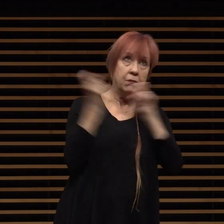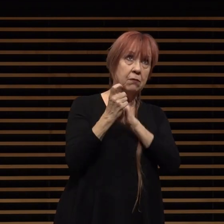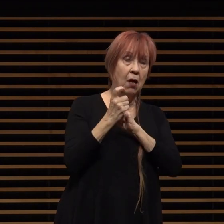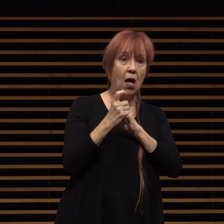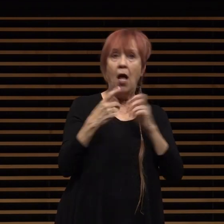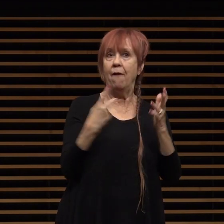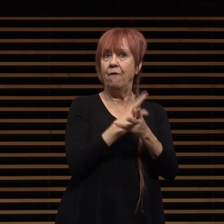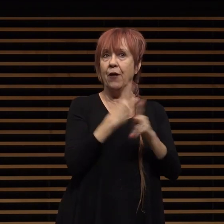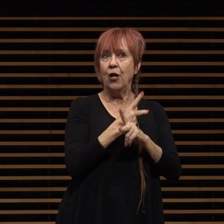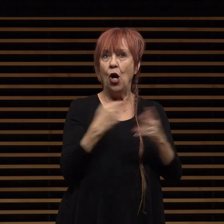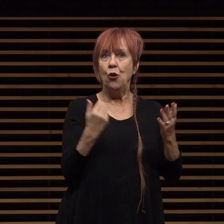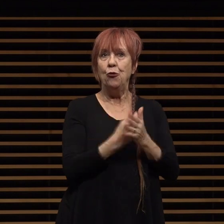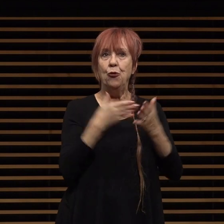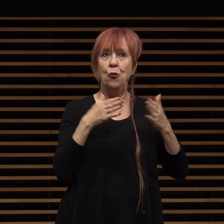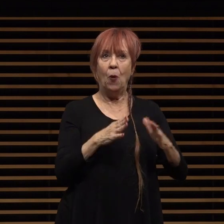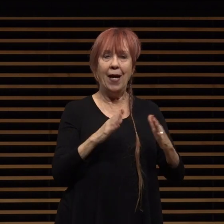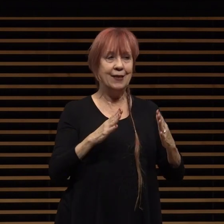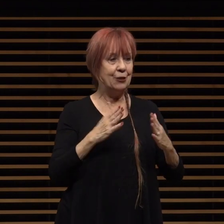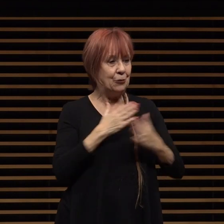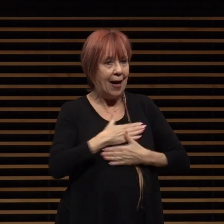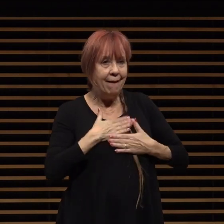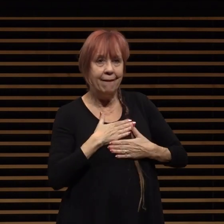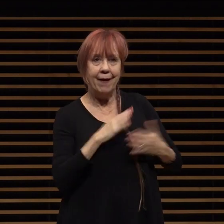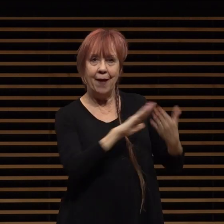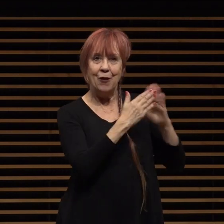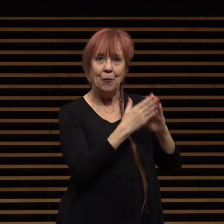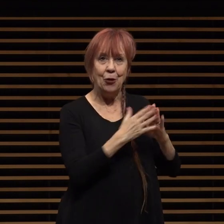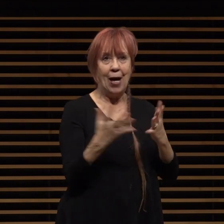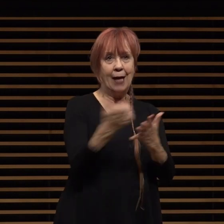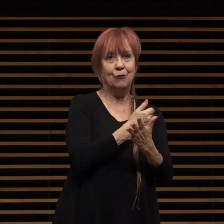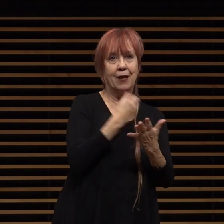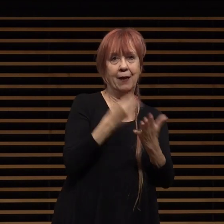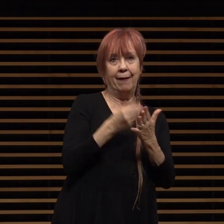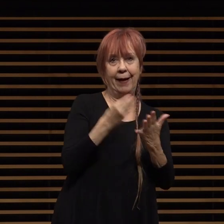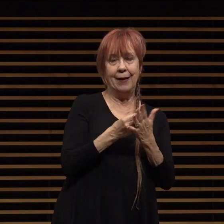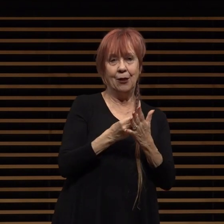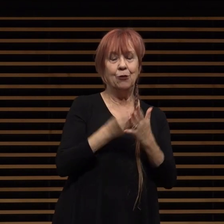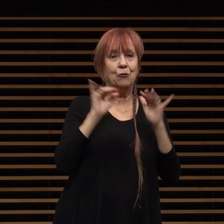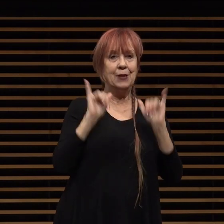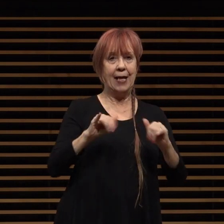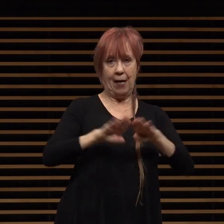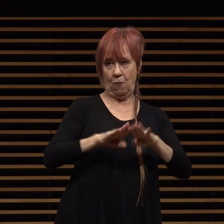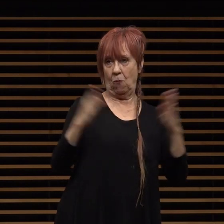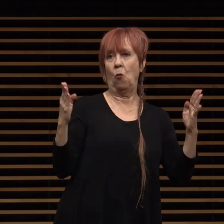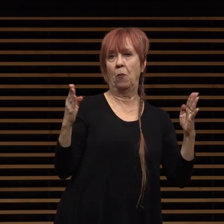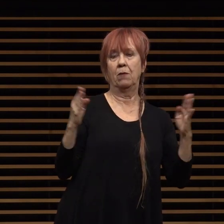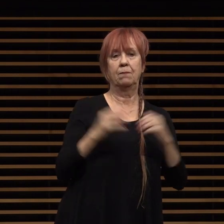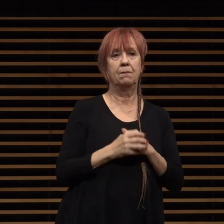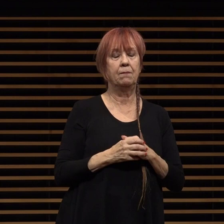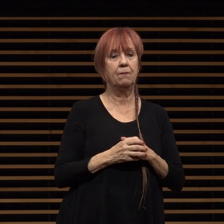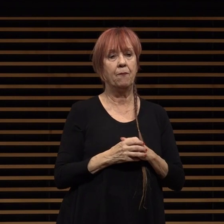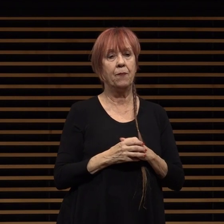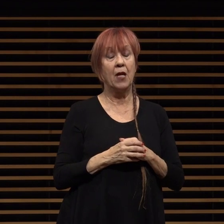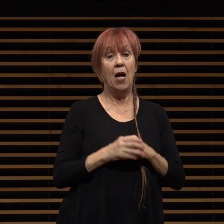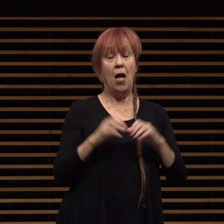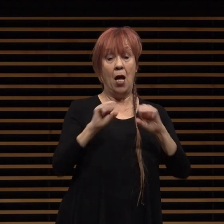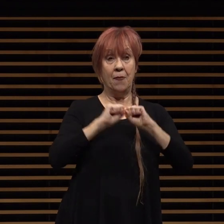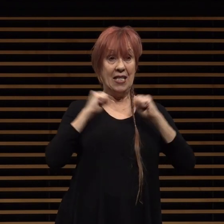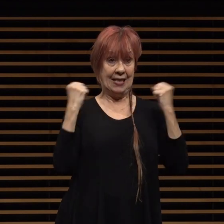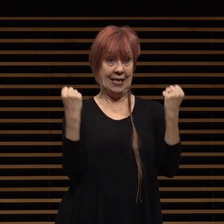entertaining the community and generating income to remain viable